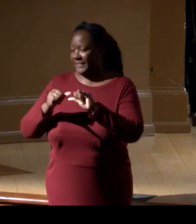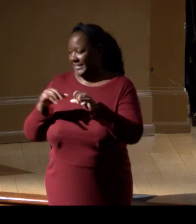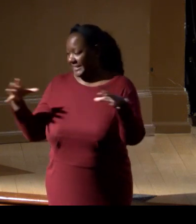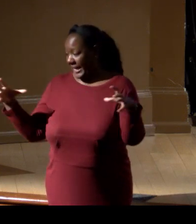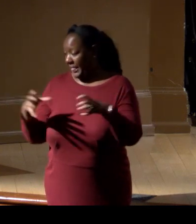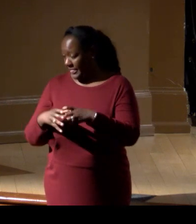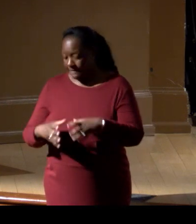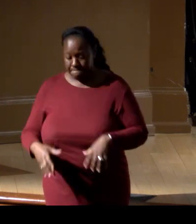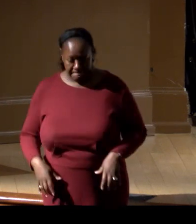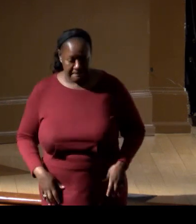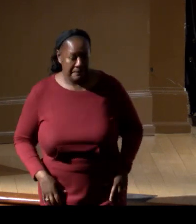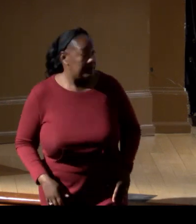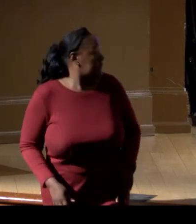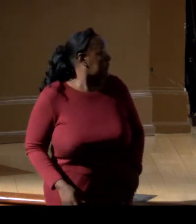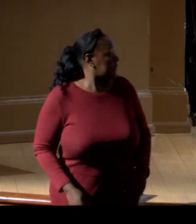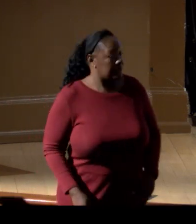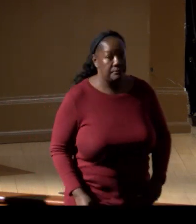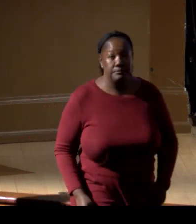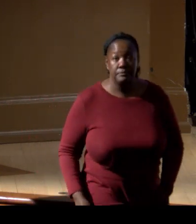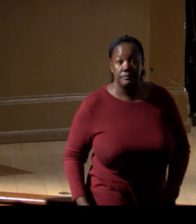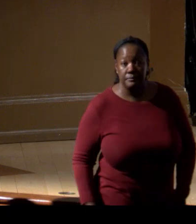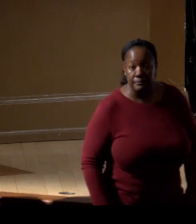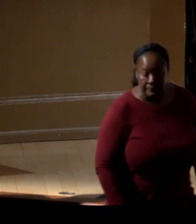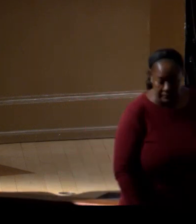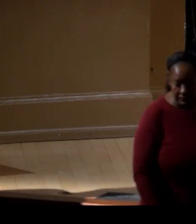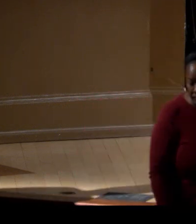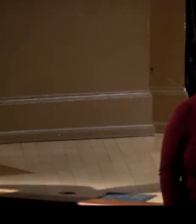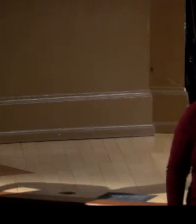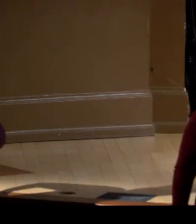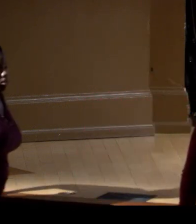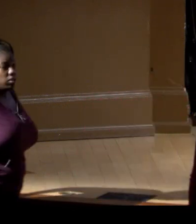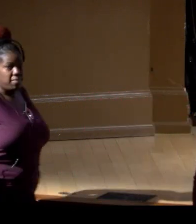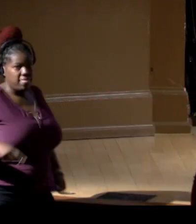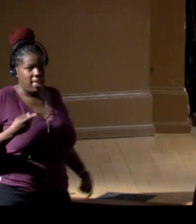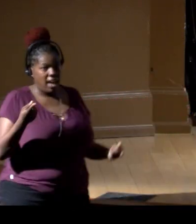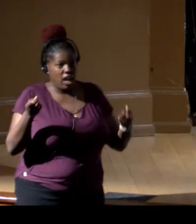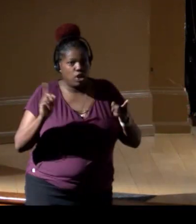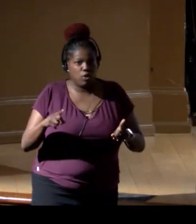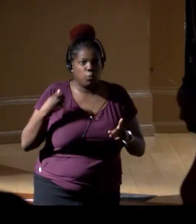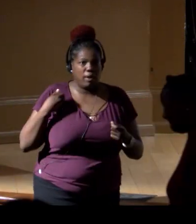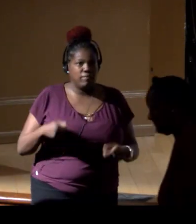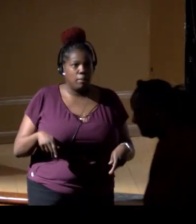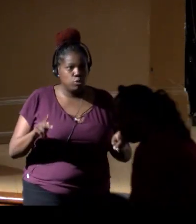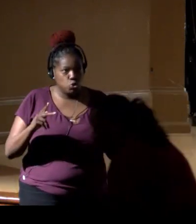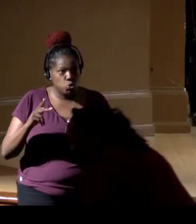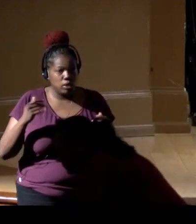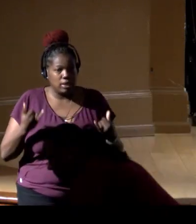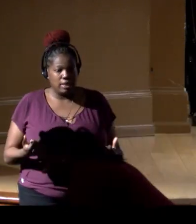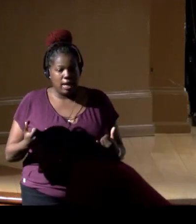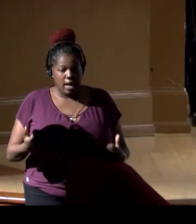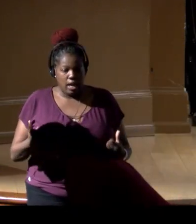Yeah, I agree 100% with that as well. I think we really have an opportunity now, you know,